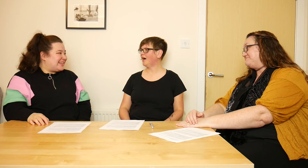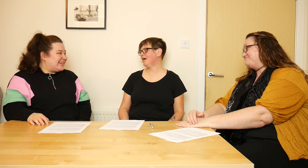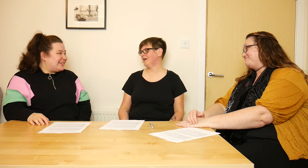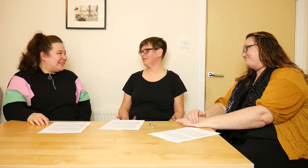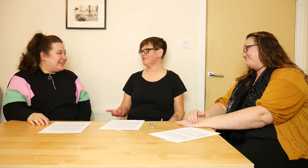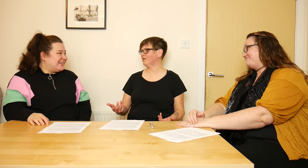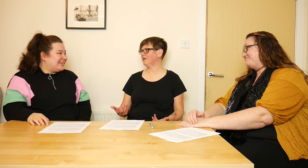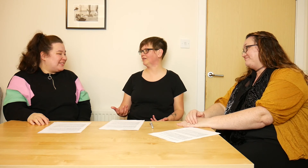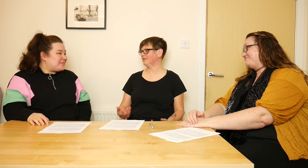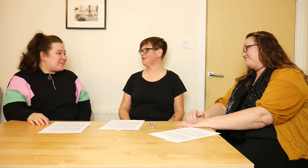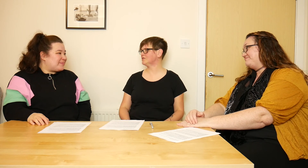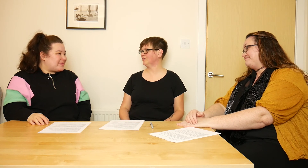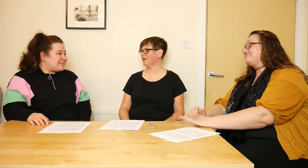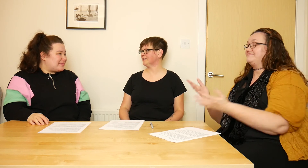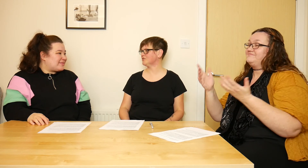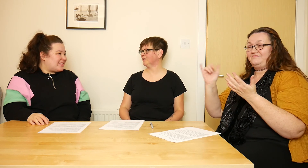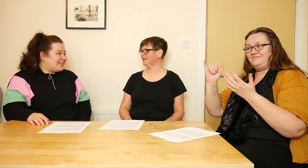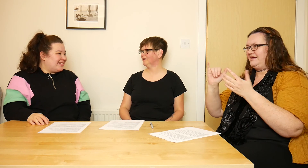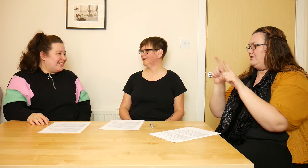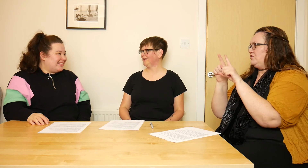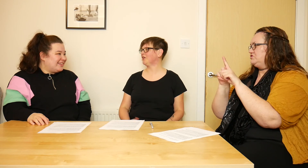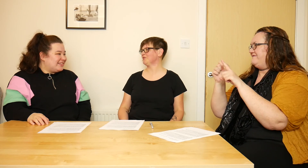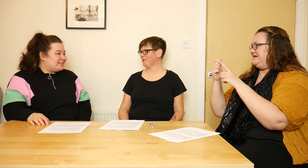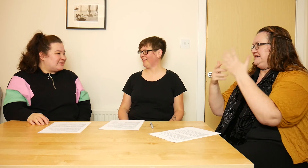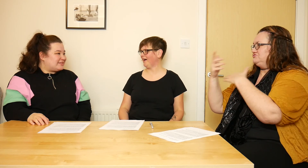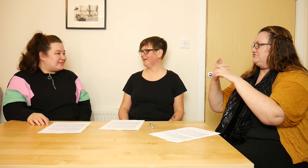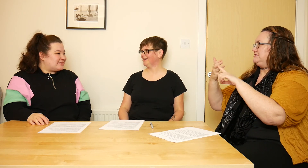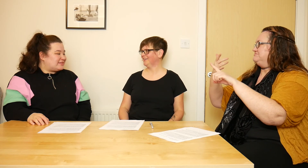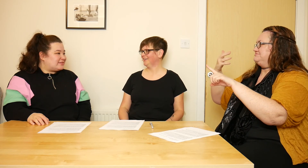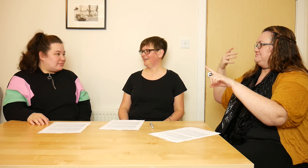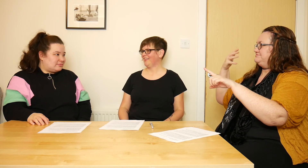Aye, and there's a huge long history that goes with that,